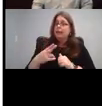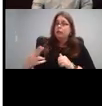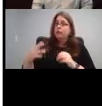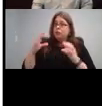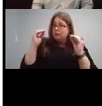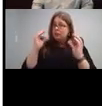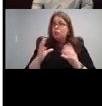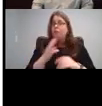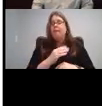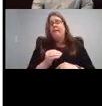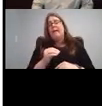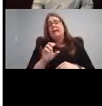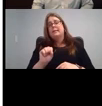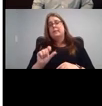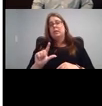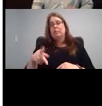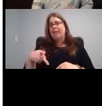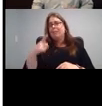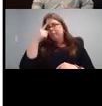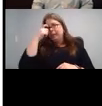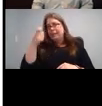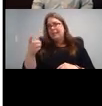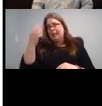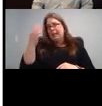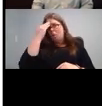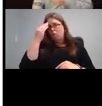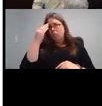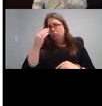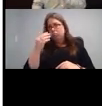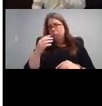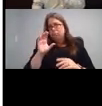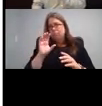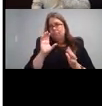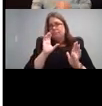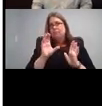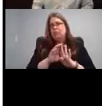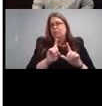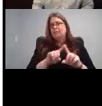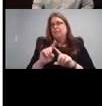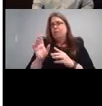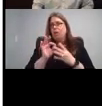And maybe a different system but it's still the same thing.